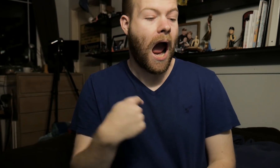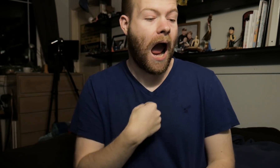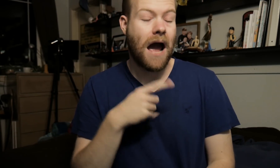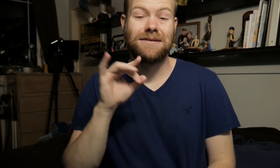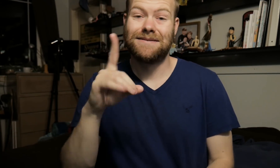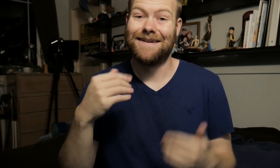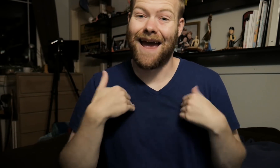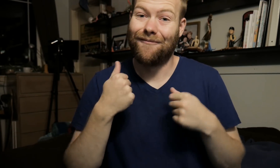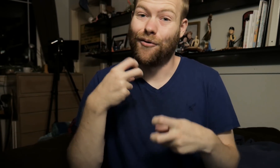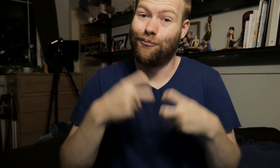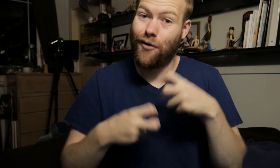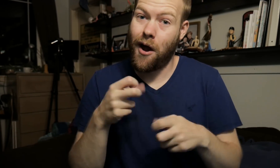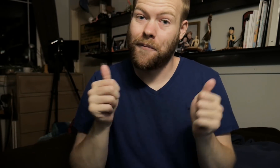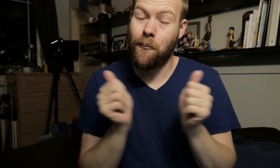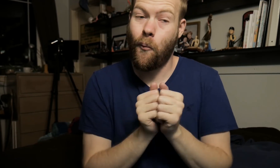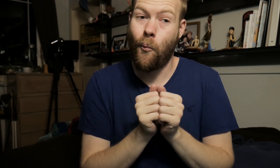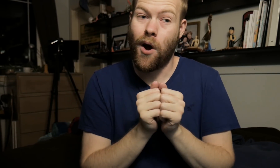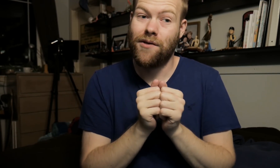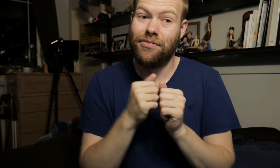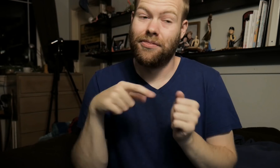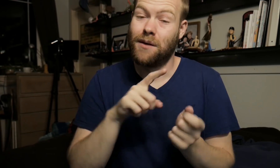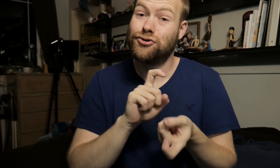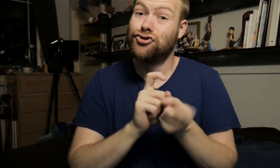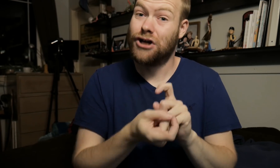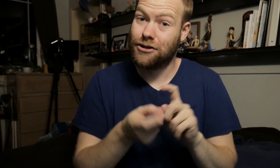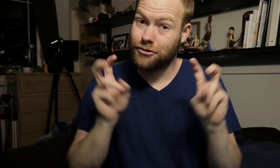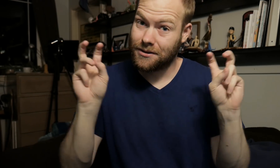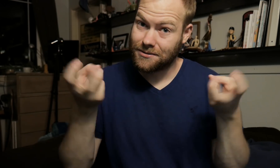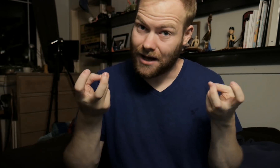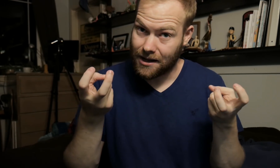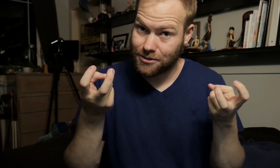I did have a problem with them changing the title.